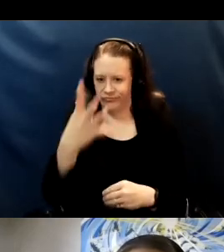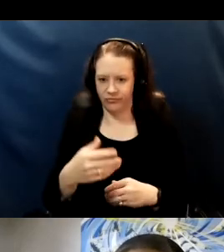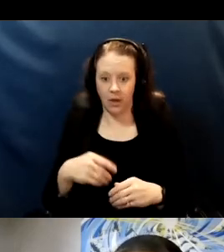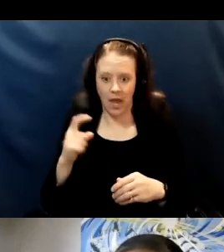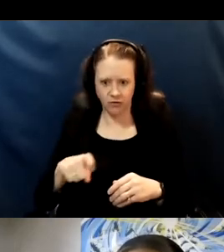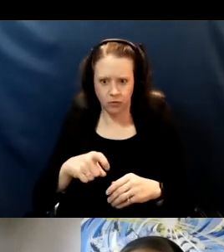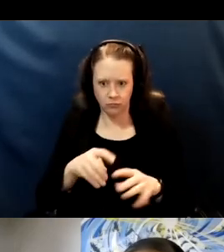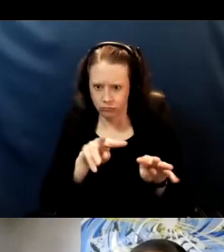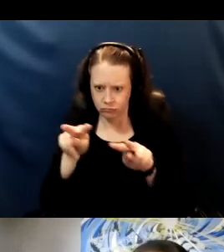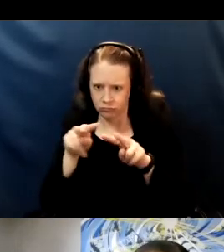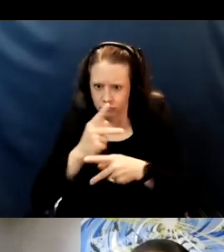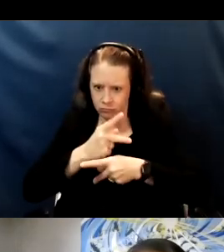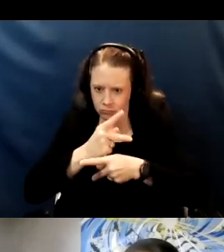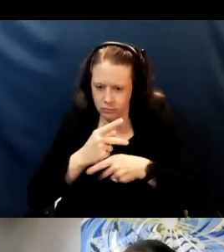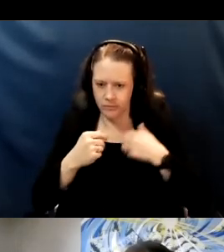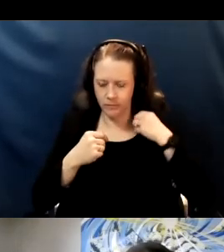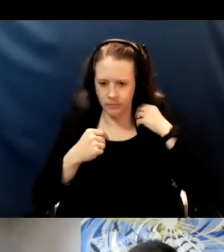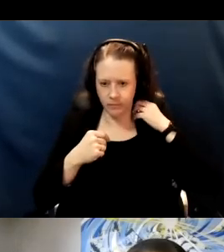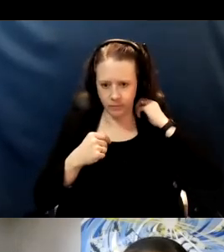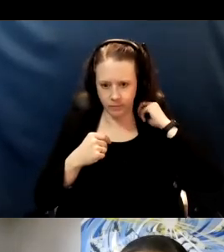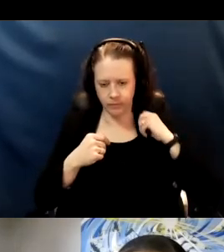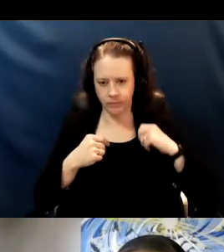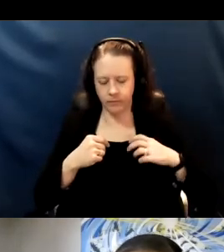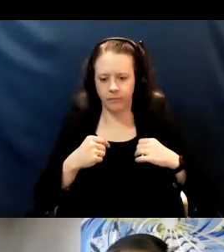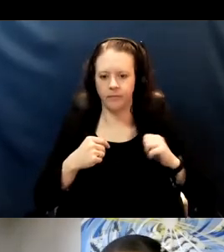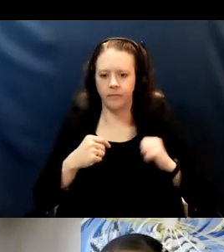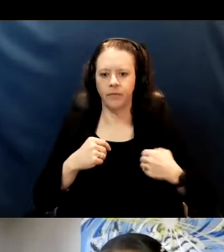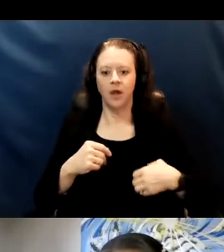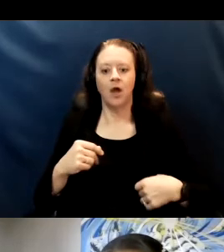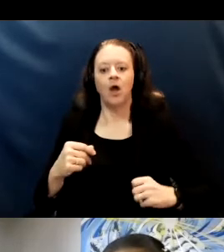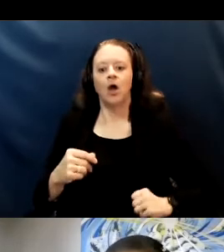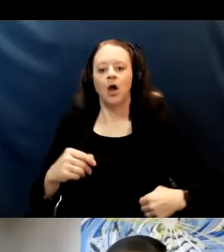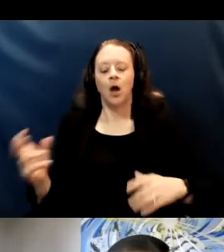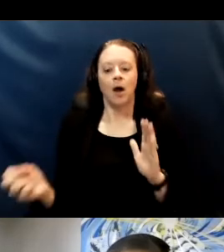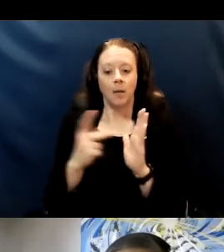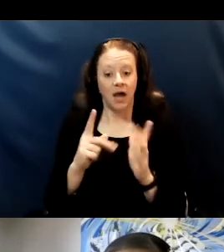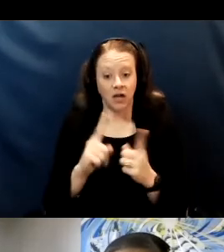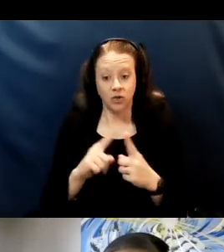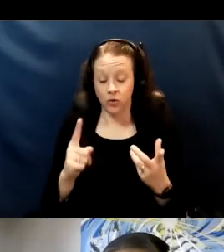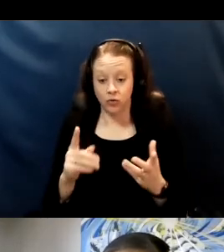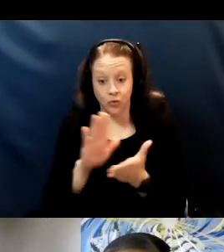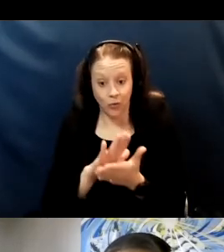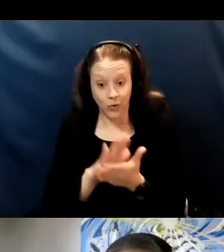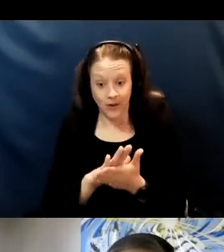But that return to in-person learning in my opinion is not synonymous with letting our guard down